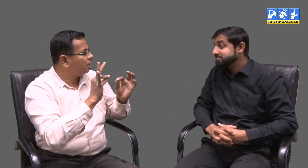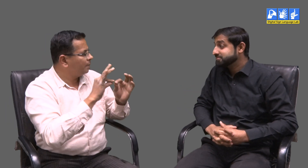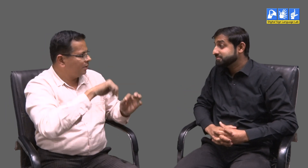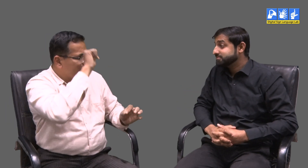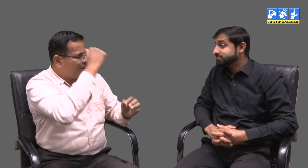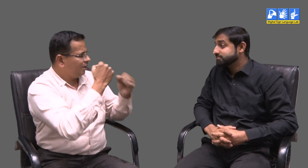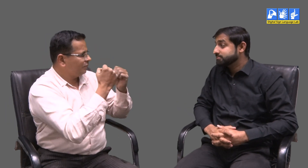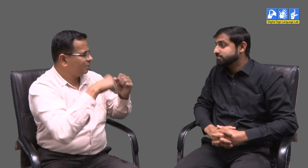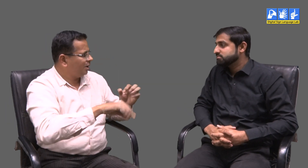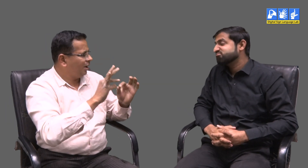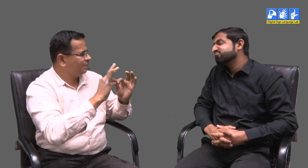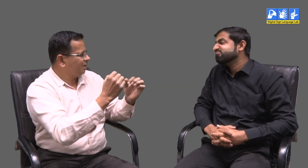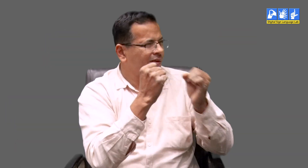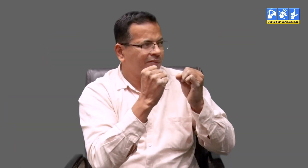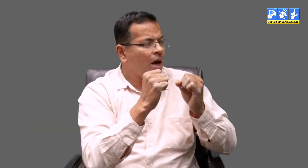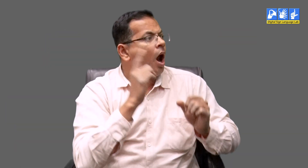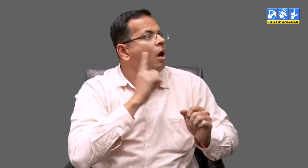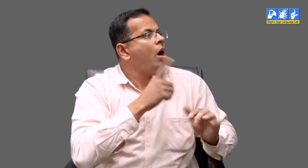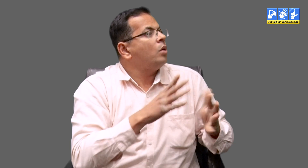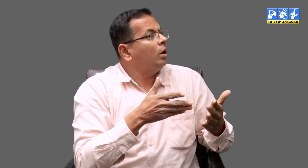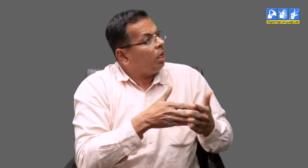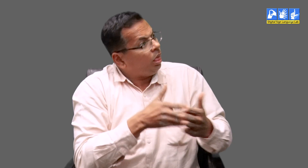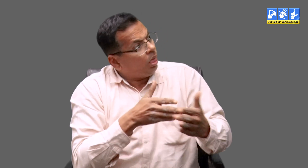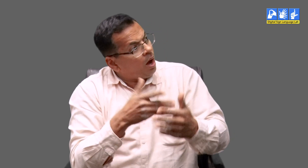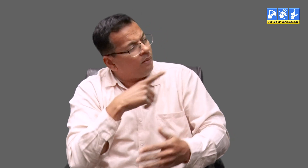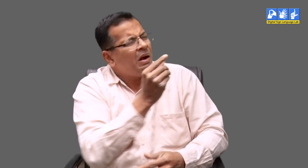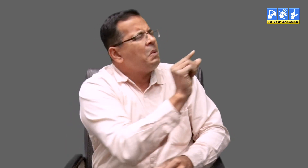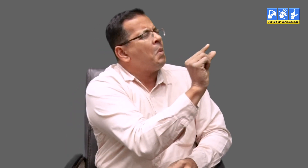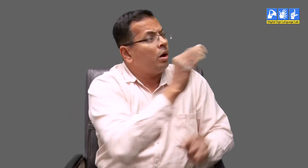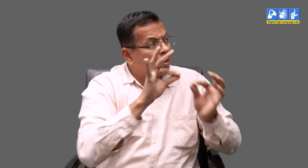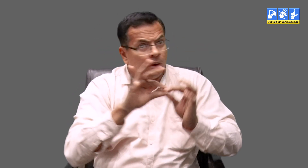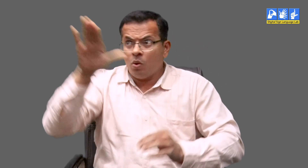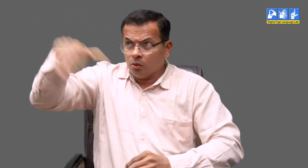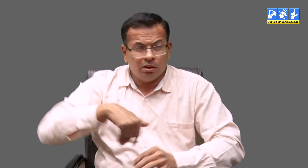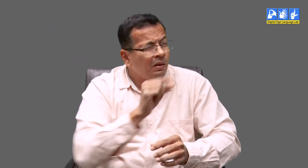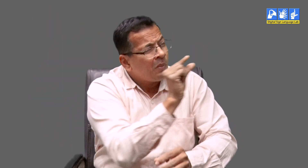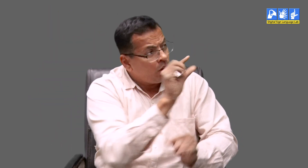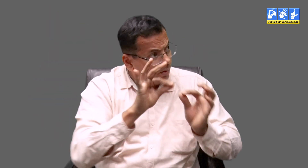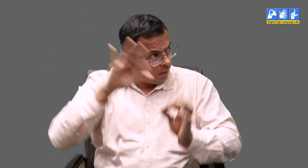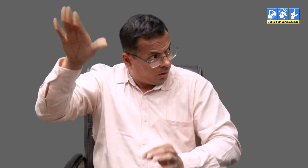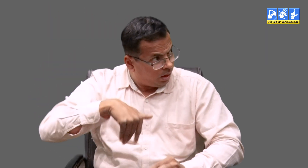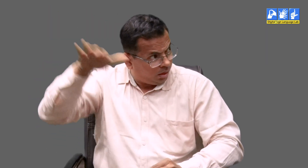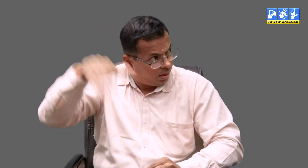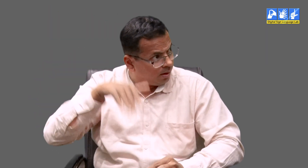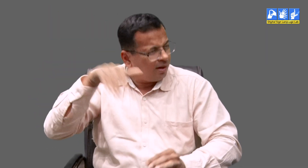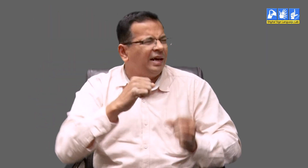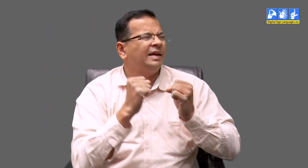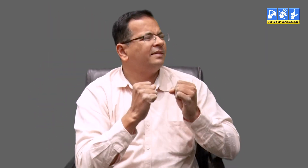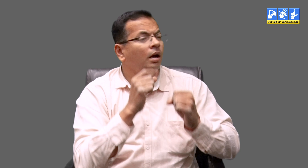They can do everything. There is a scarcity of (sign language) interpreters in India. Should deaf depend on interpreters for every small situation? This is difficult.